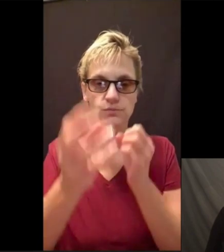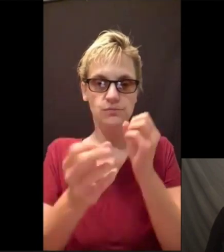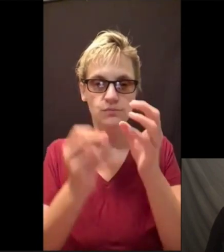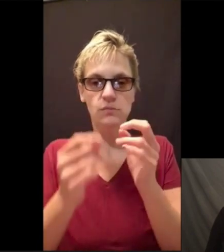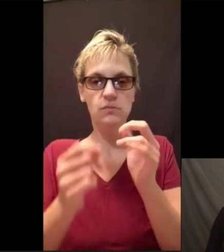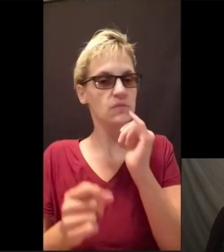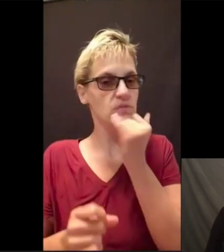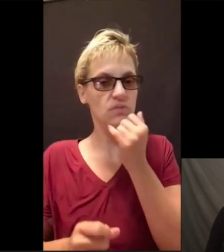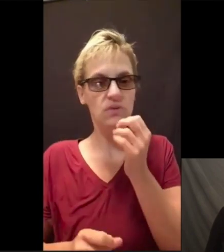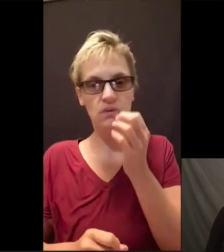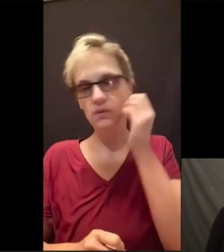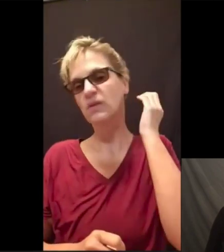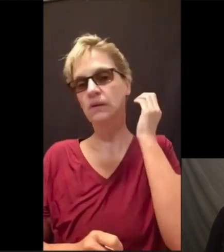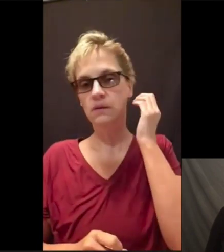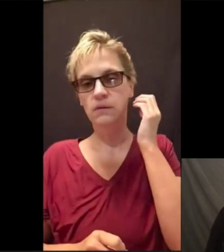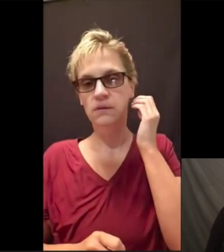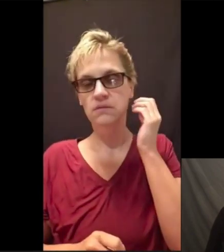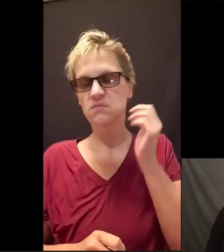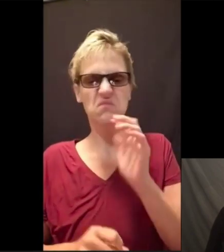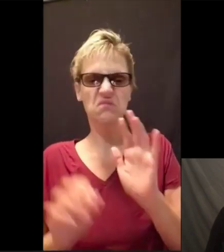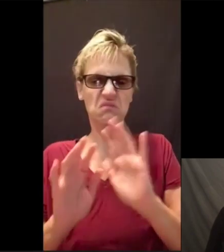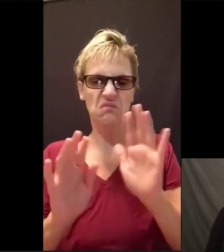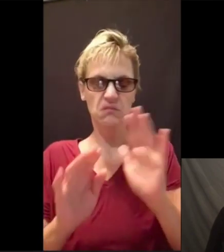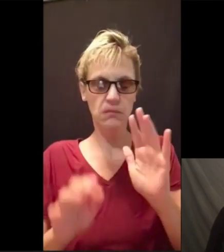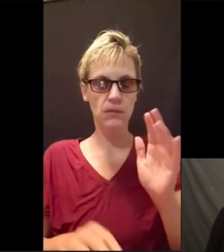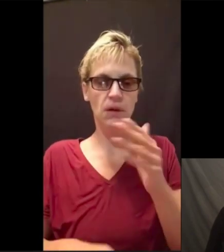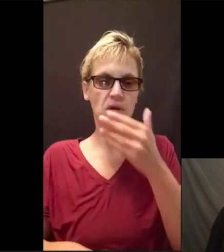that's trying to interpret for you. Or you're signing and you accidentally scratch your